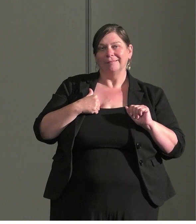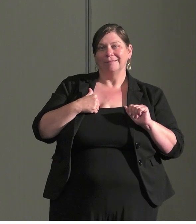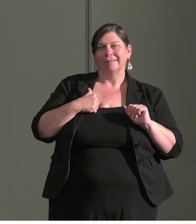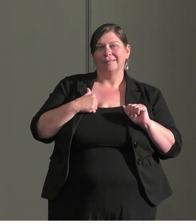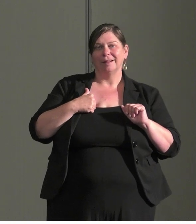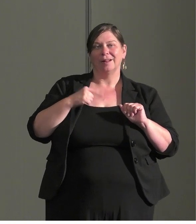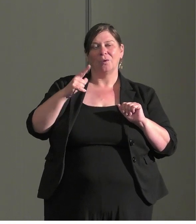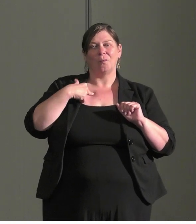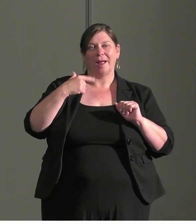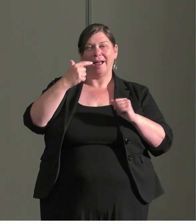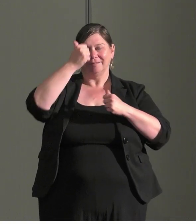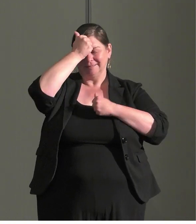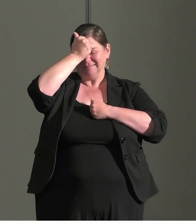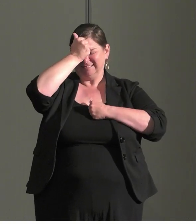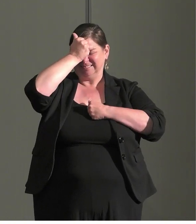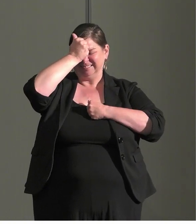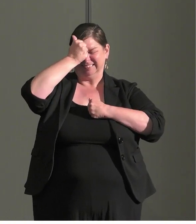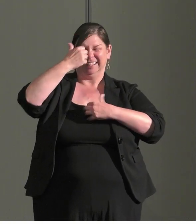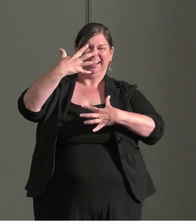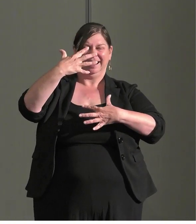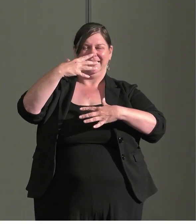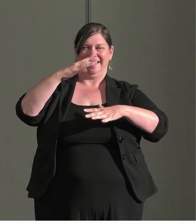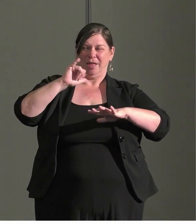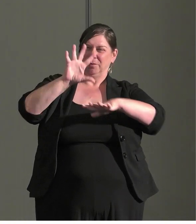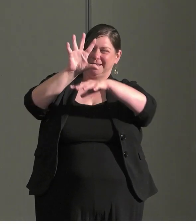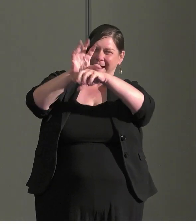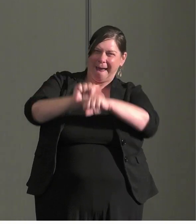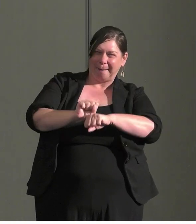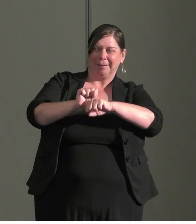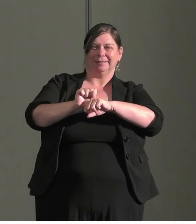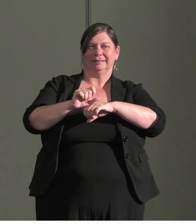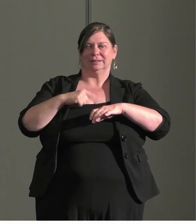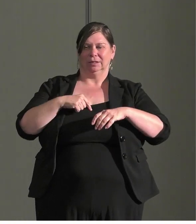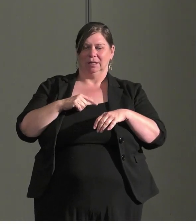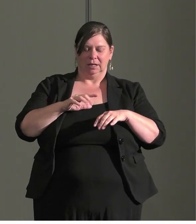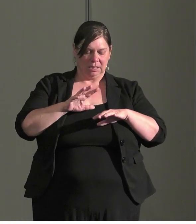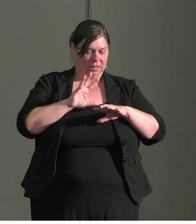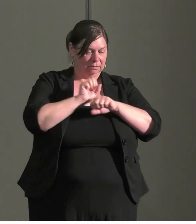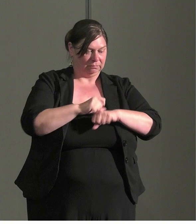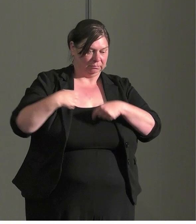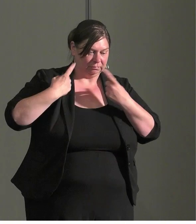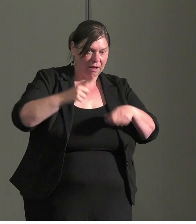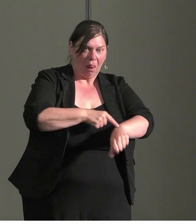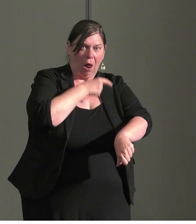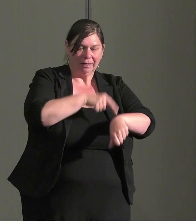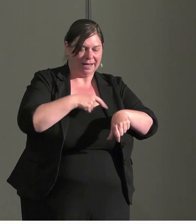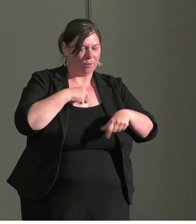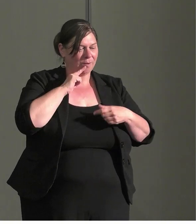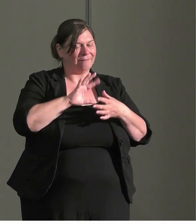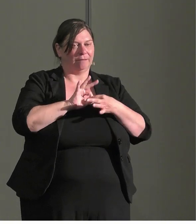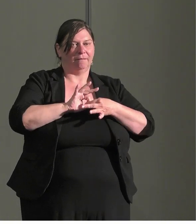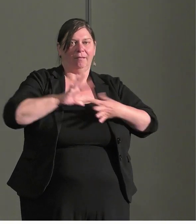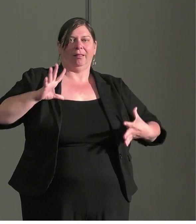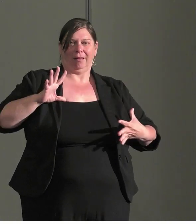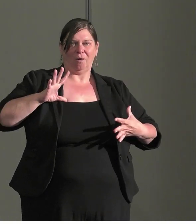biases and sort of habits we've learned working in this space for a long time.